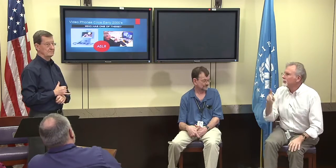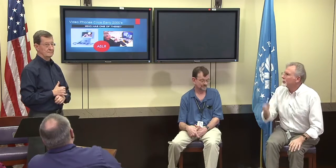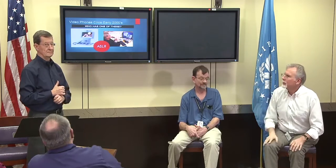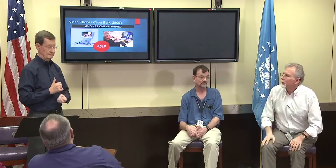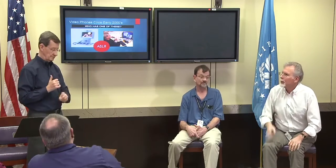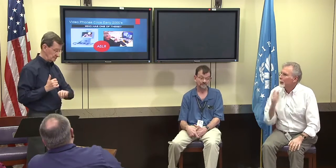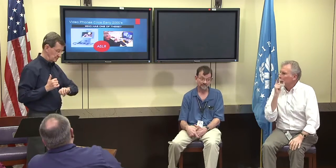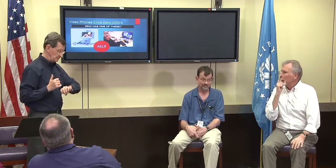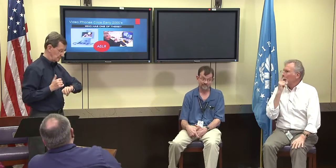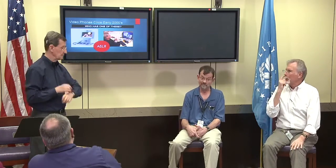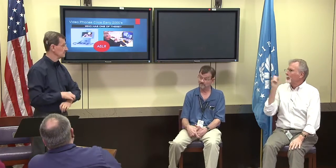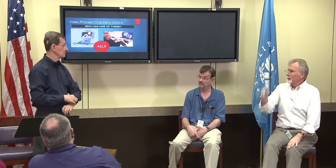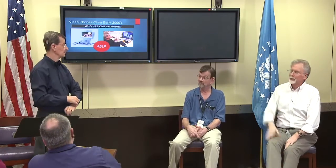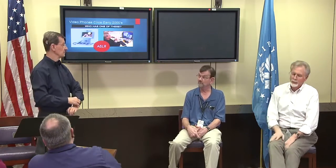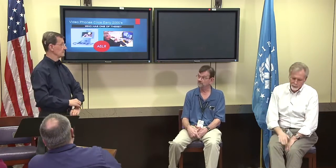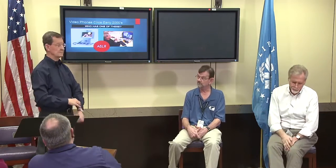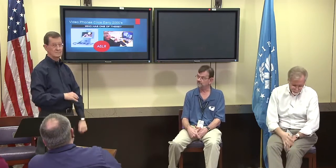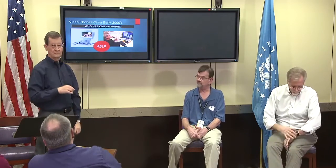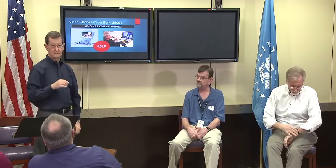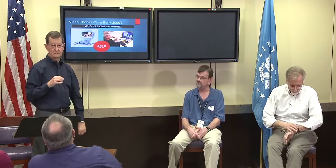and it is sort of dragging the process out.